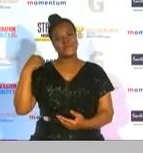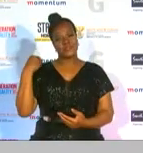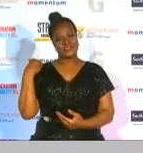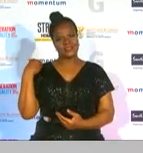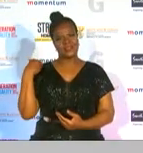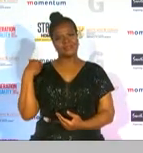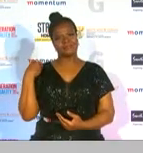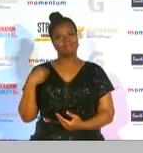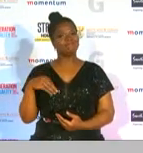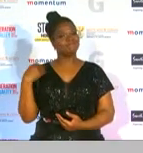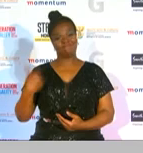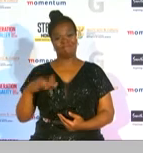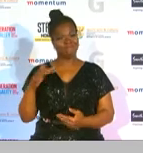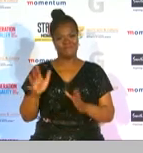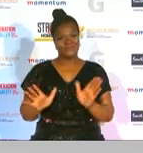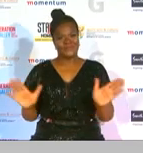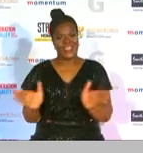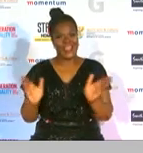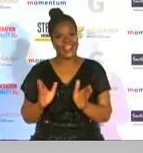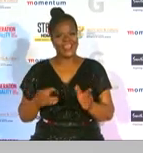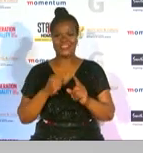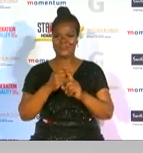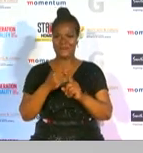such encouraging words that are coming from his office